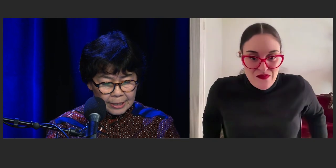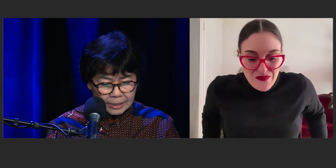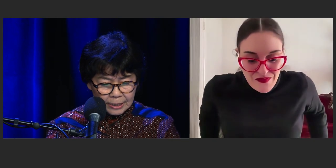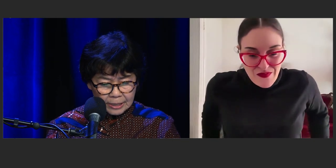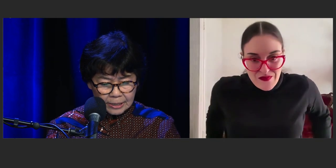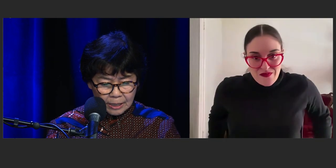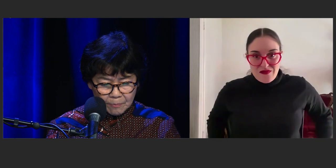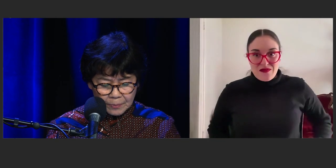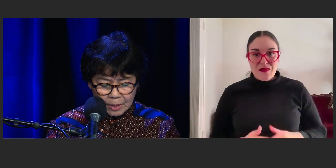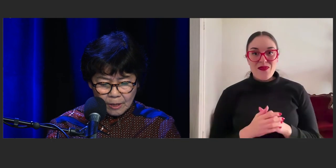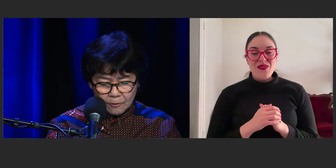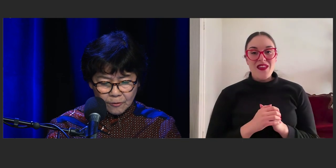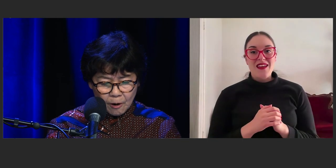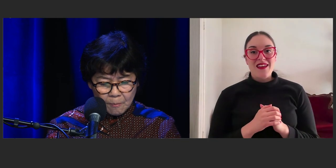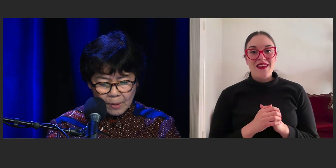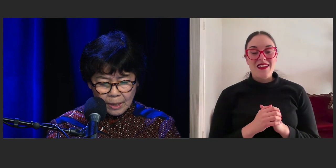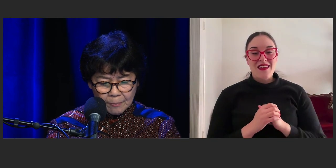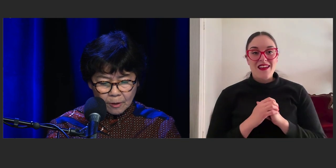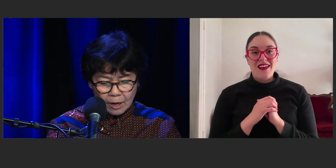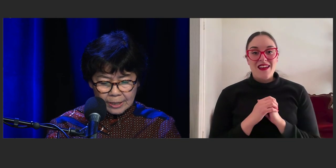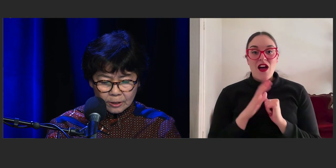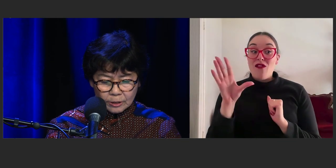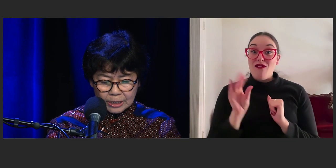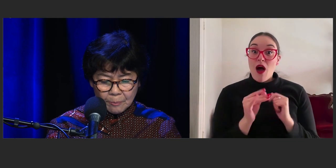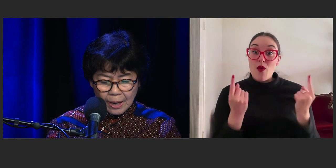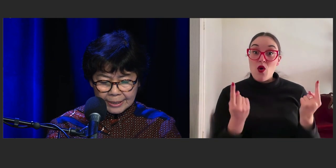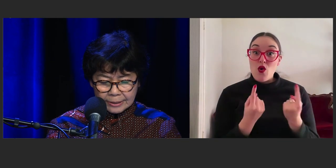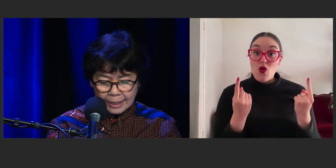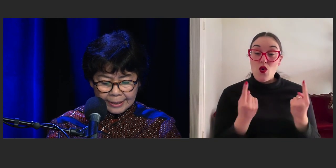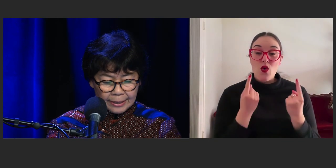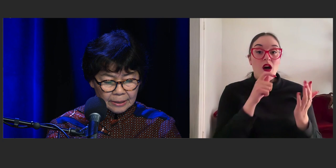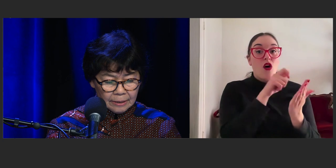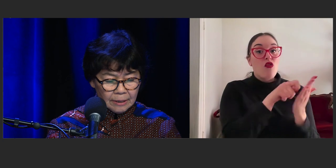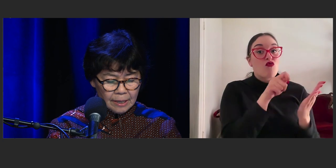it's from a writer called Sabaa Tahir